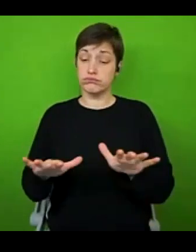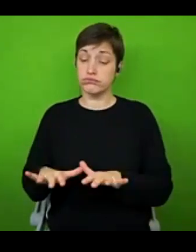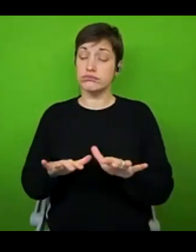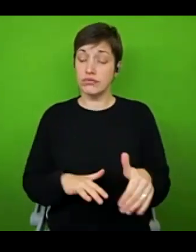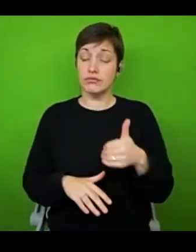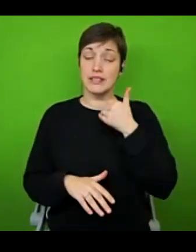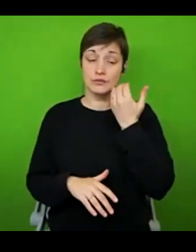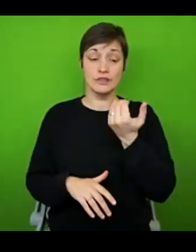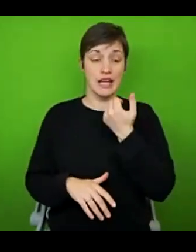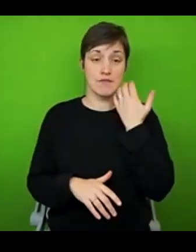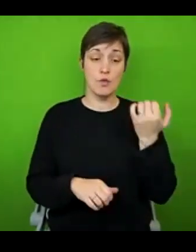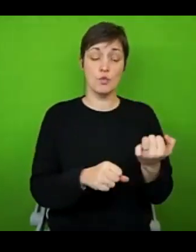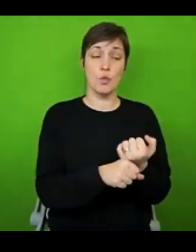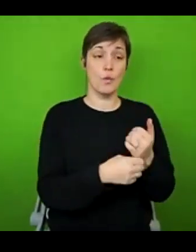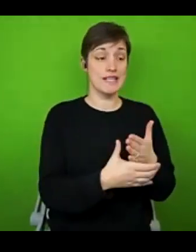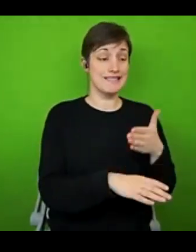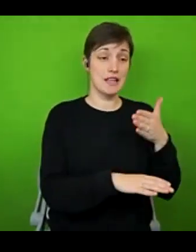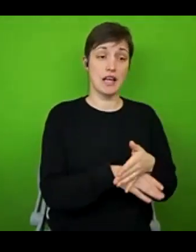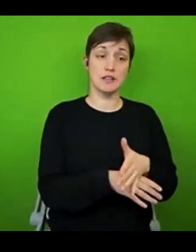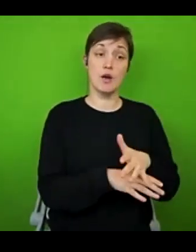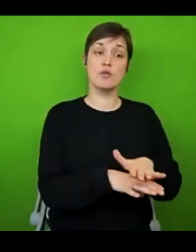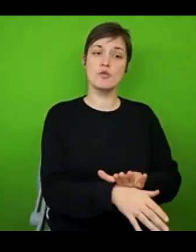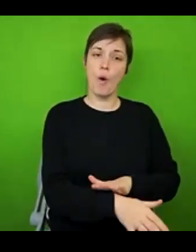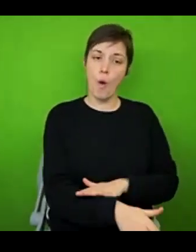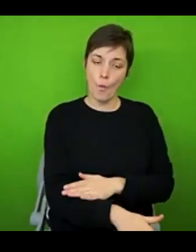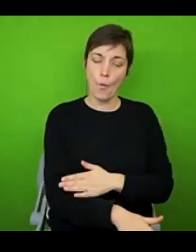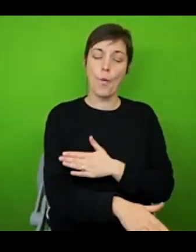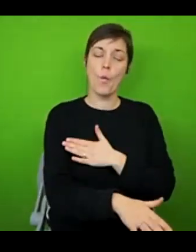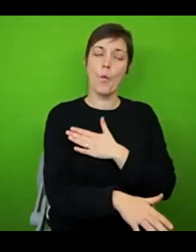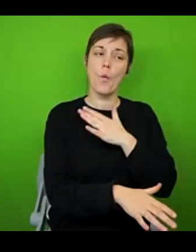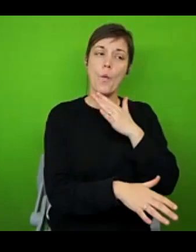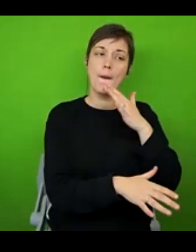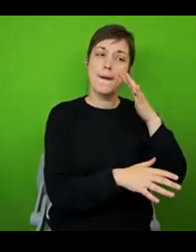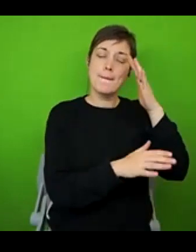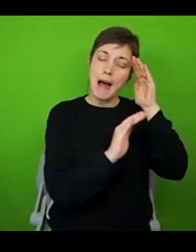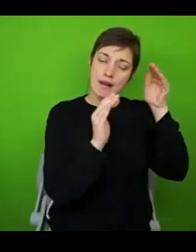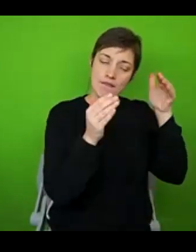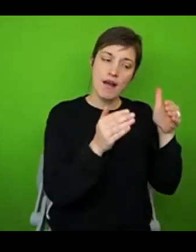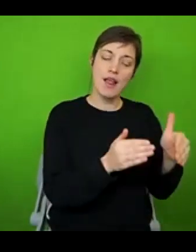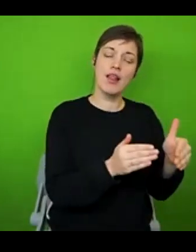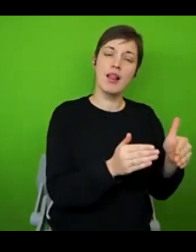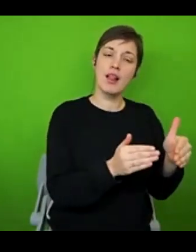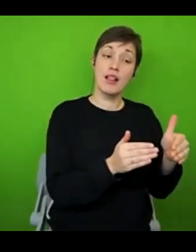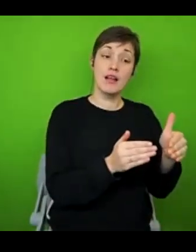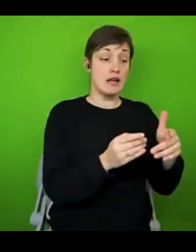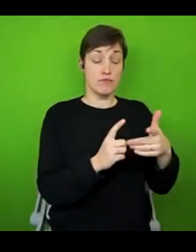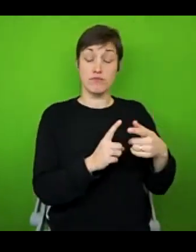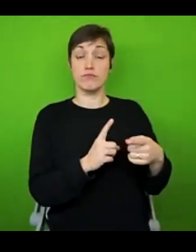your unnecessary tasks a little bit more slowly and mindfully, it isn't just a positive in terms of your condition management. Although that's really, really